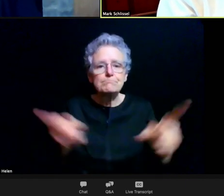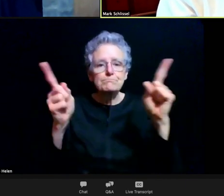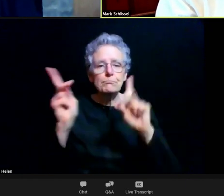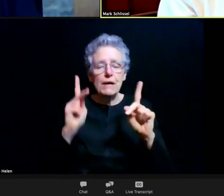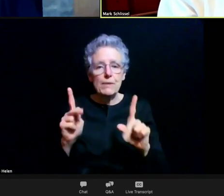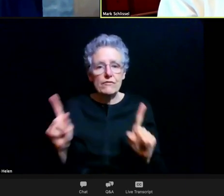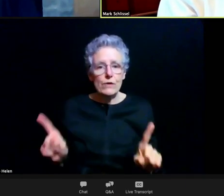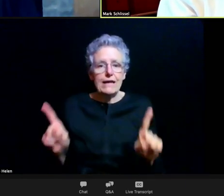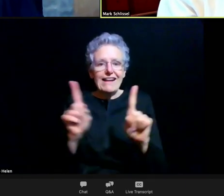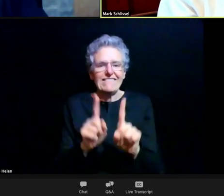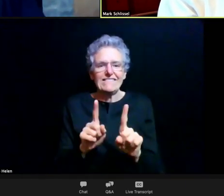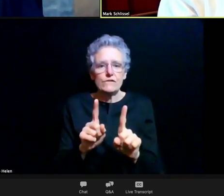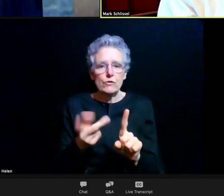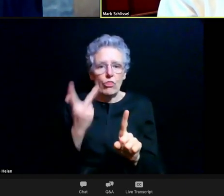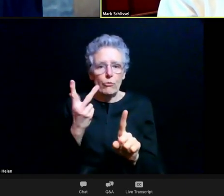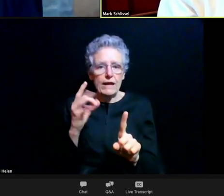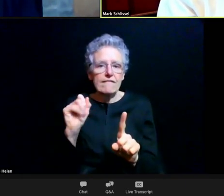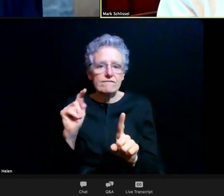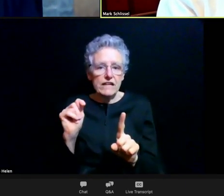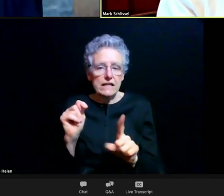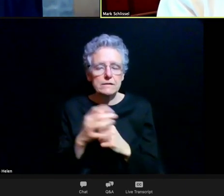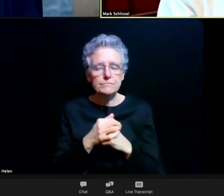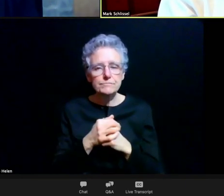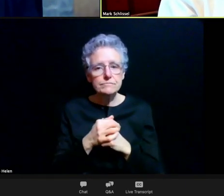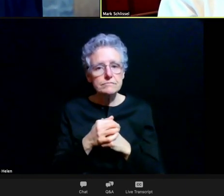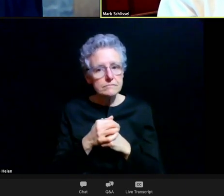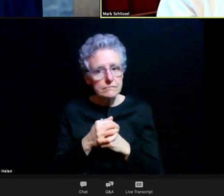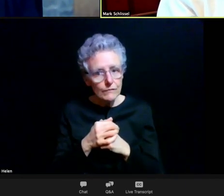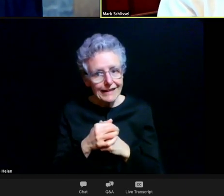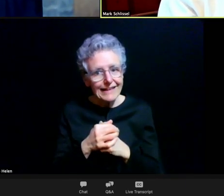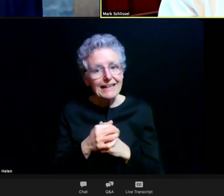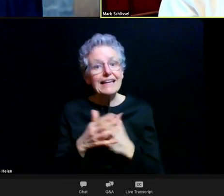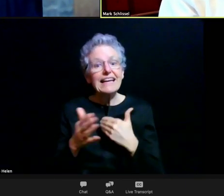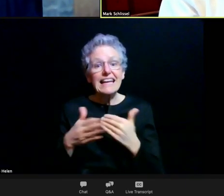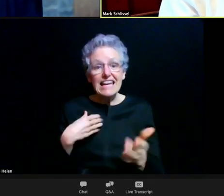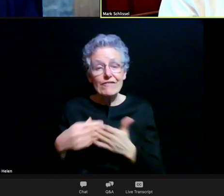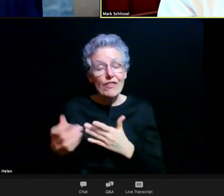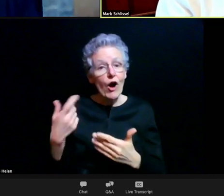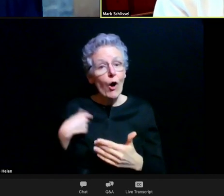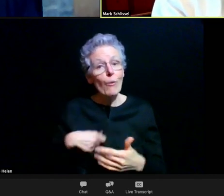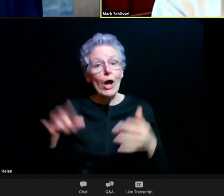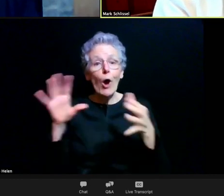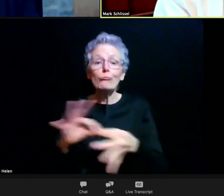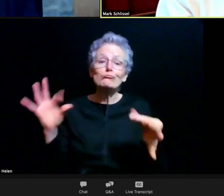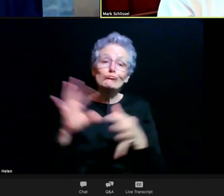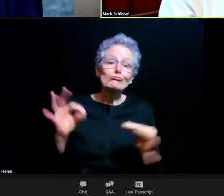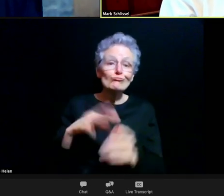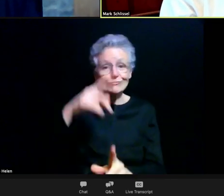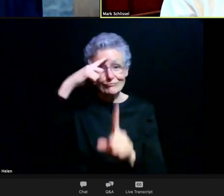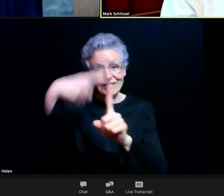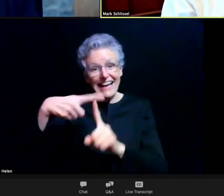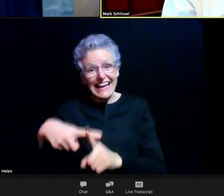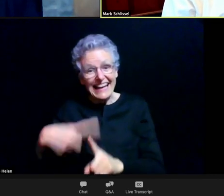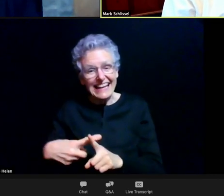So despite the optimism I wanna impress upon everybody, that's still important to be vigilant